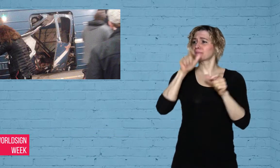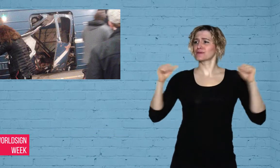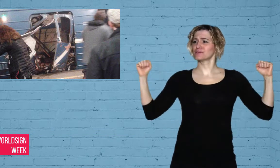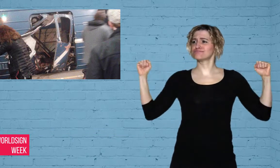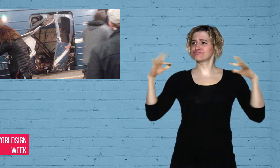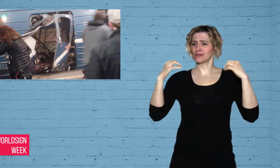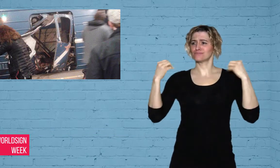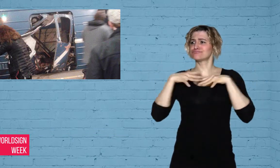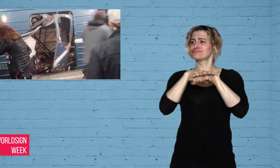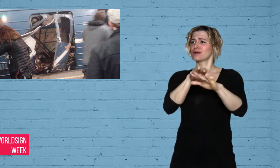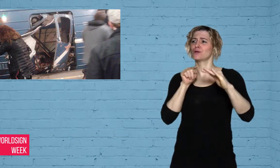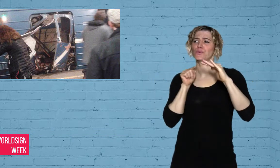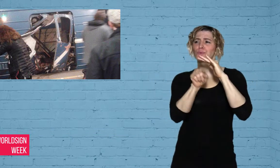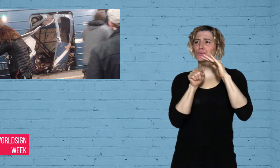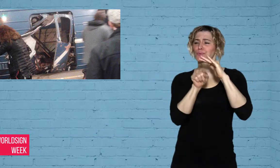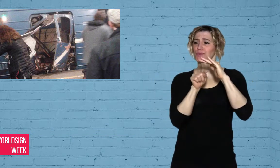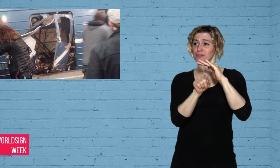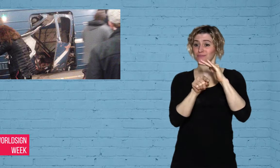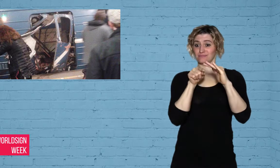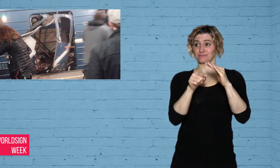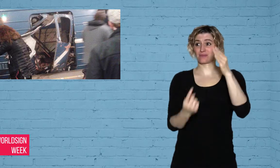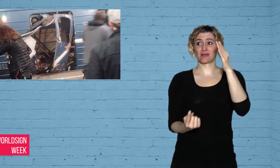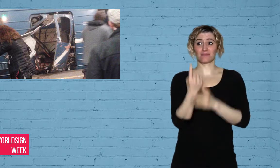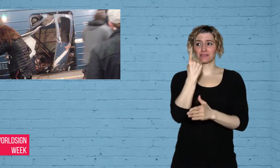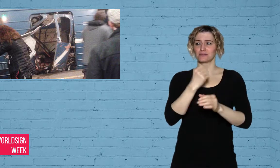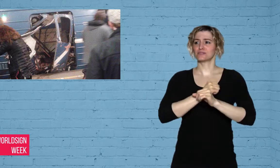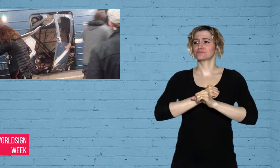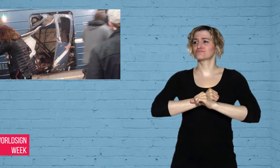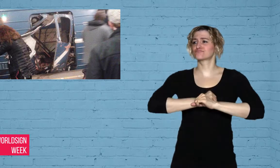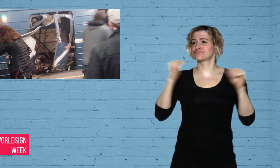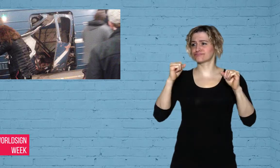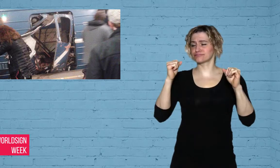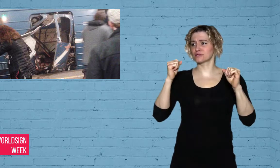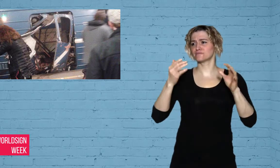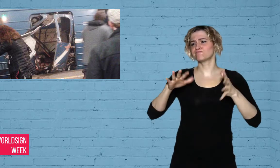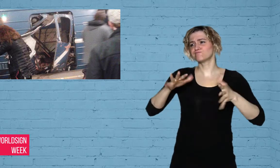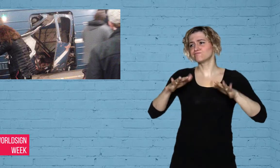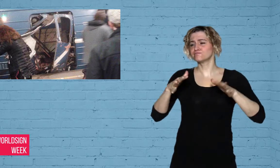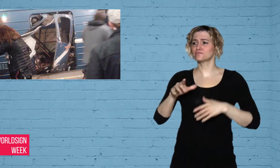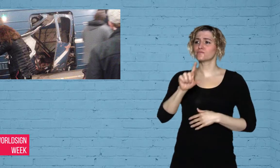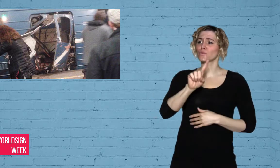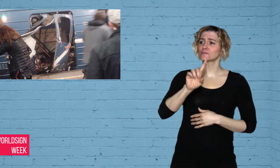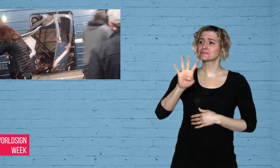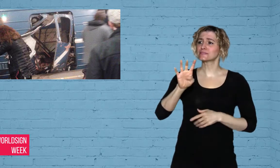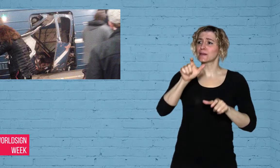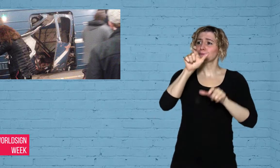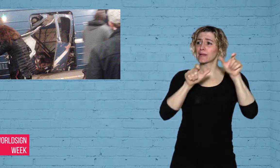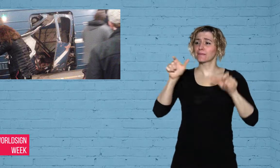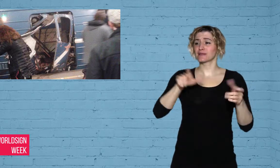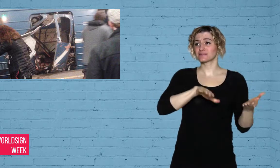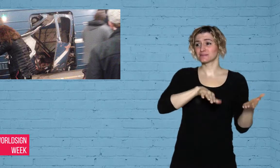St. Petersburg, Russia, killing at